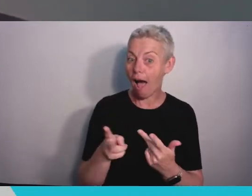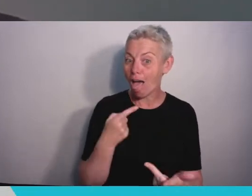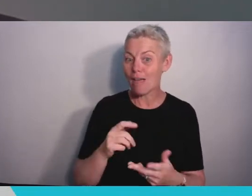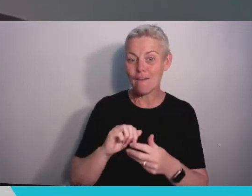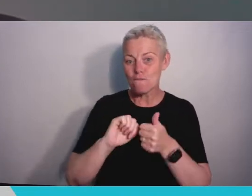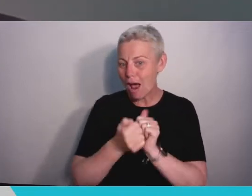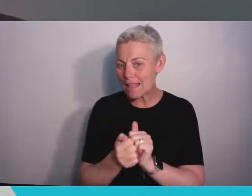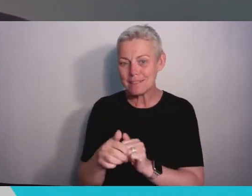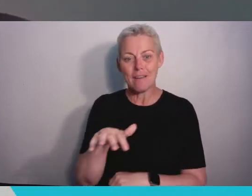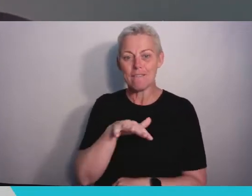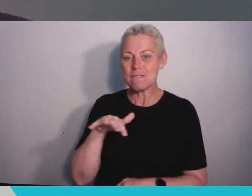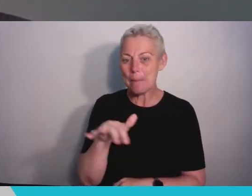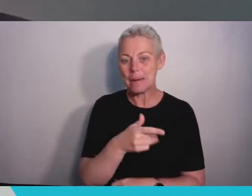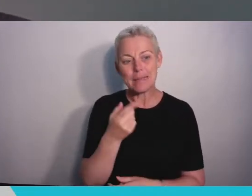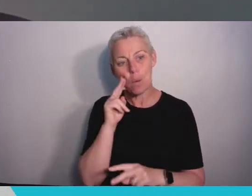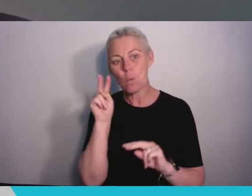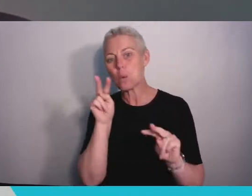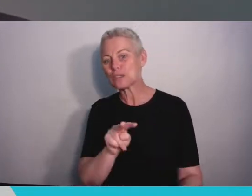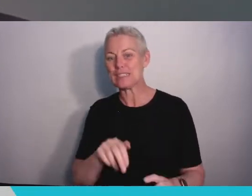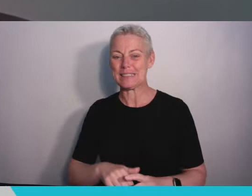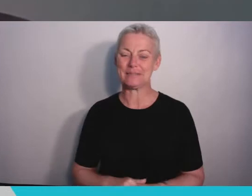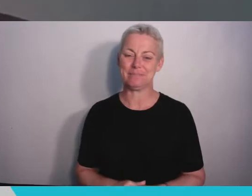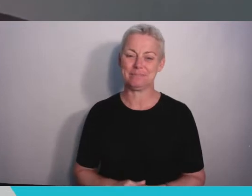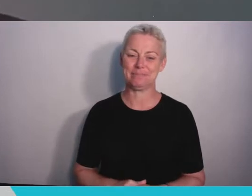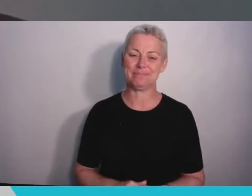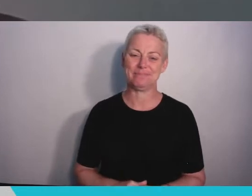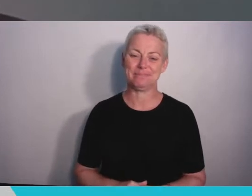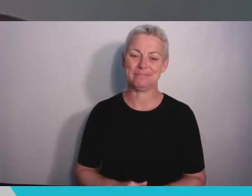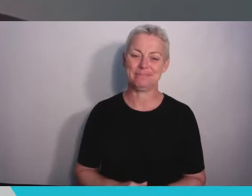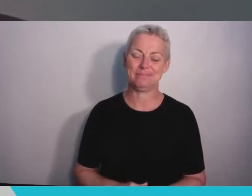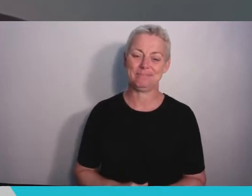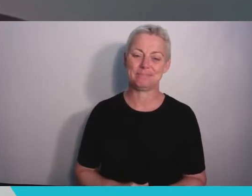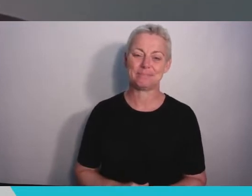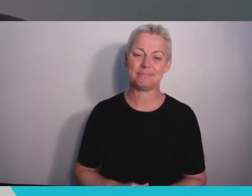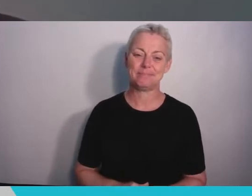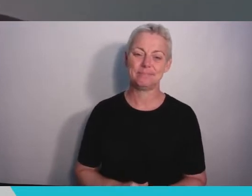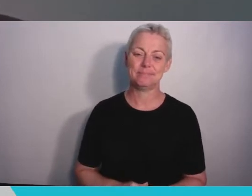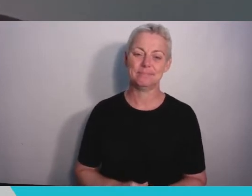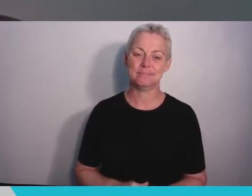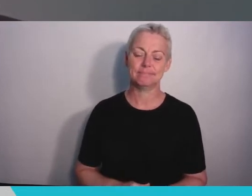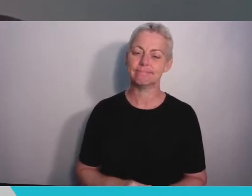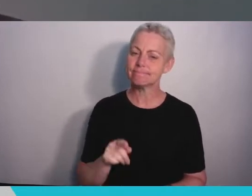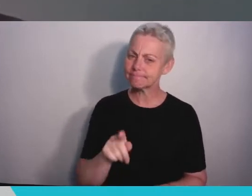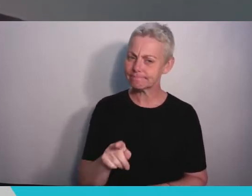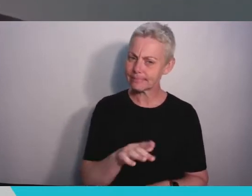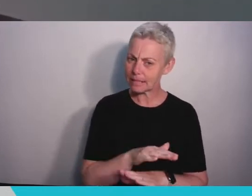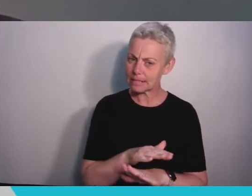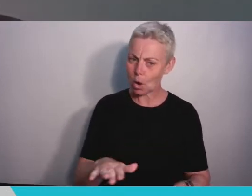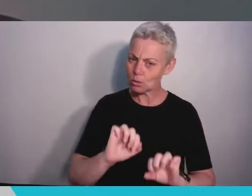your shoulders. As Ian said this is not of course the event that you imagined when you